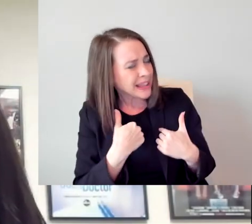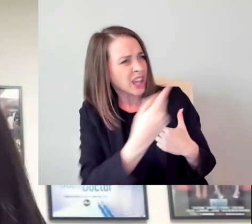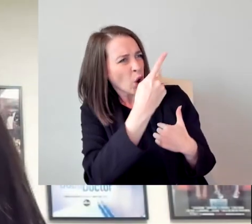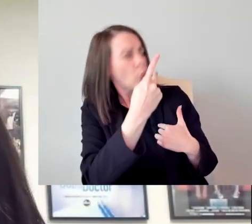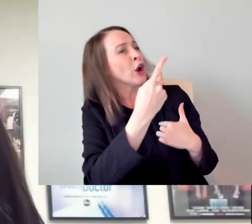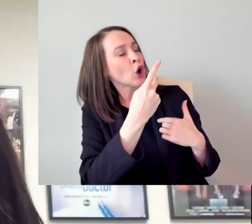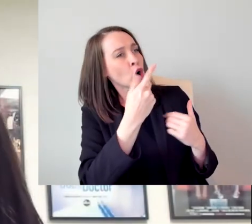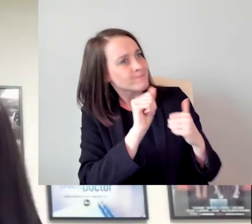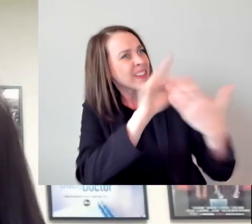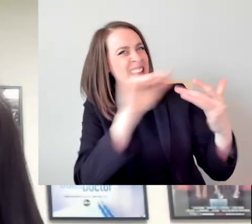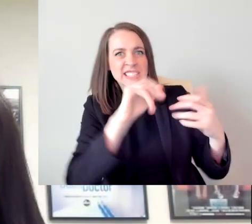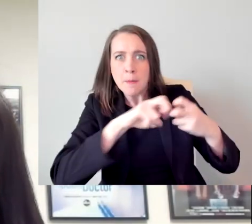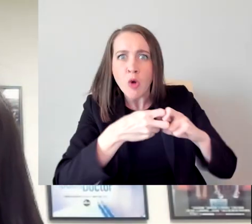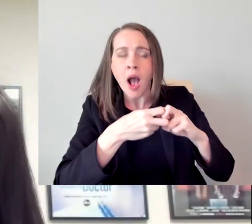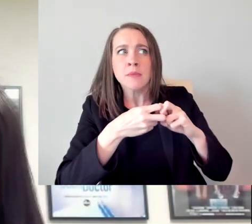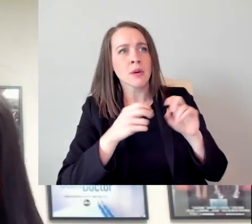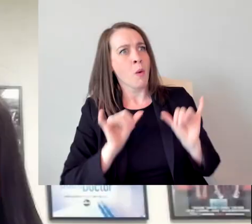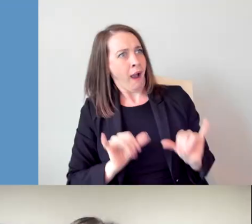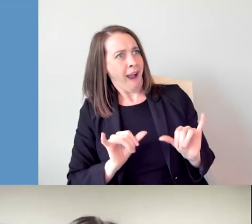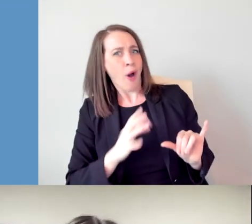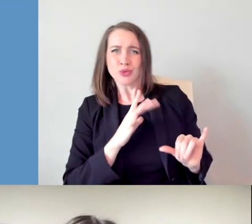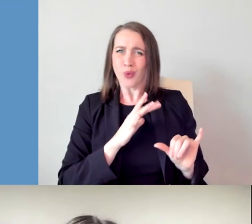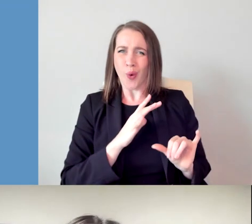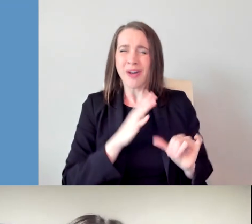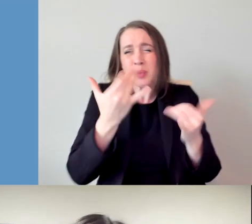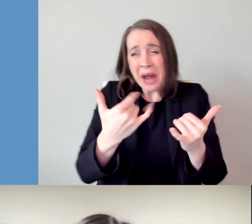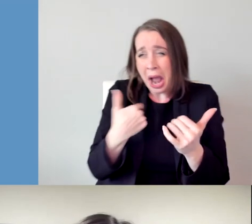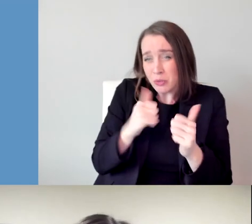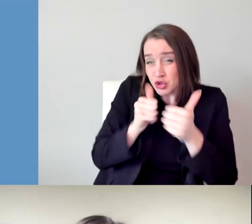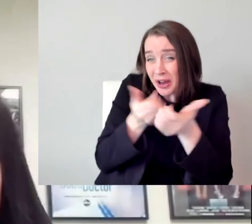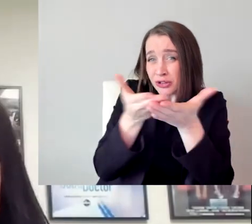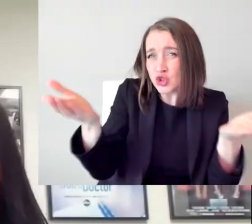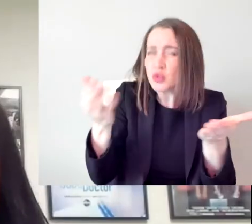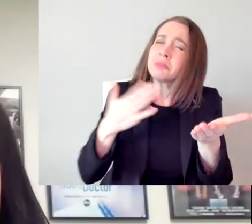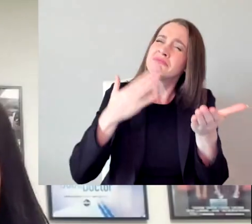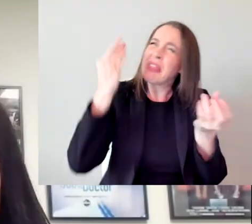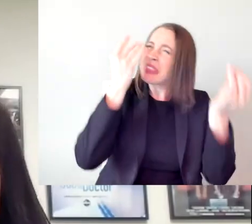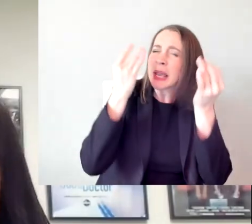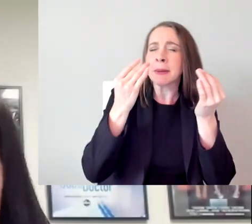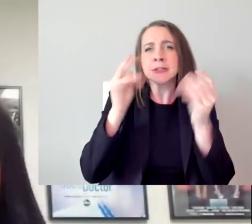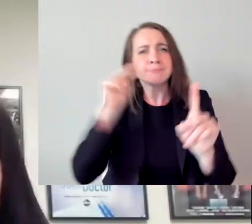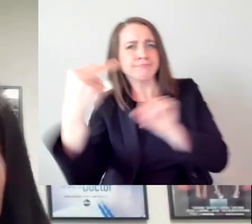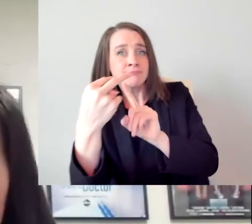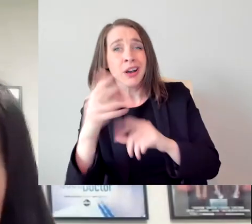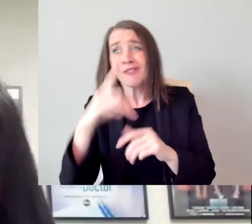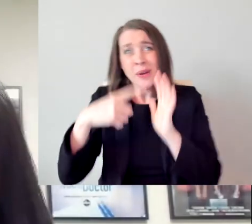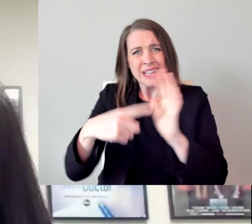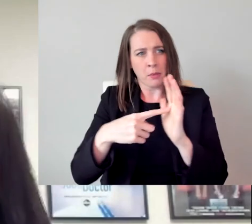I will just challenge people and think about it. It's kind of like people wearing glasses, right? Having that one tiny bit just makes a world of difference.